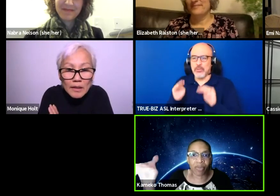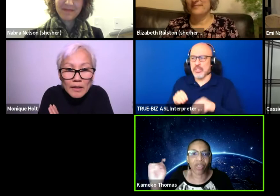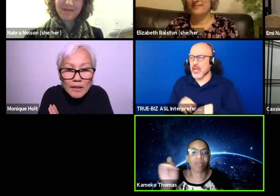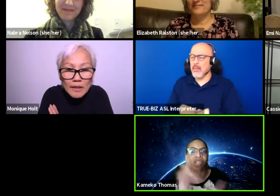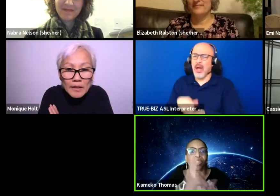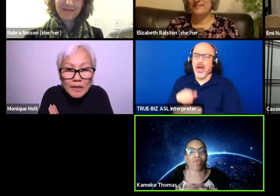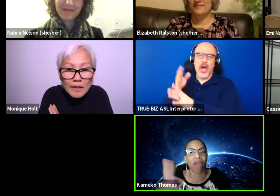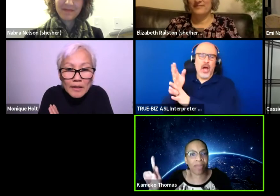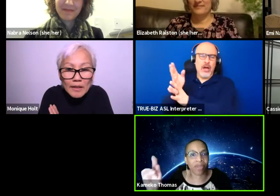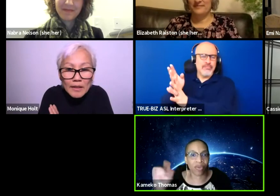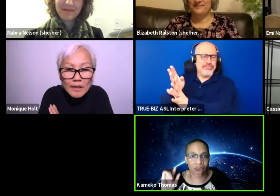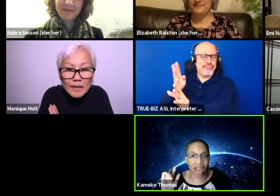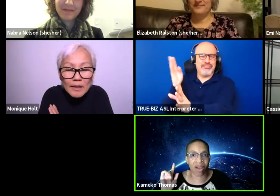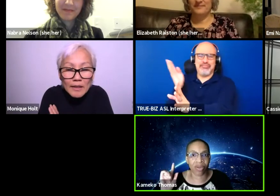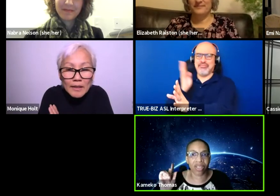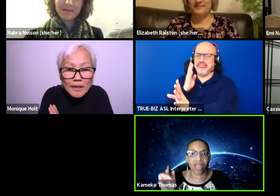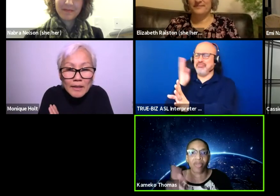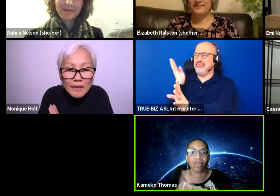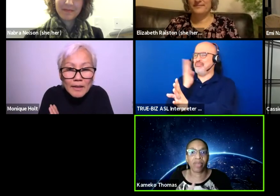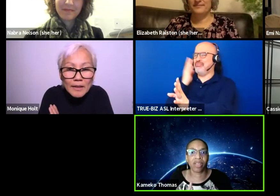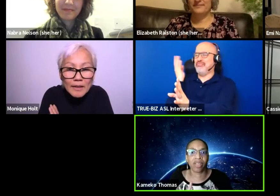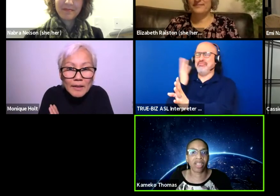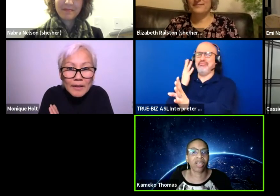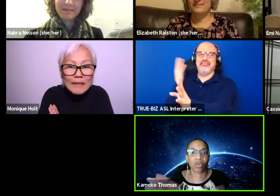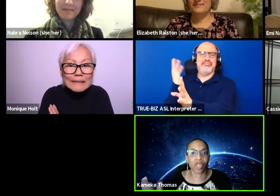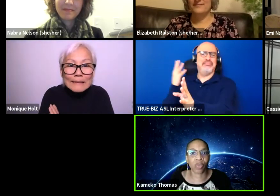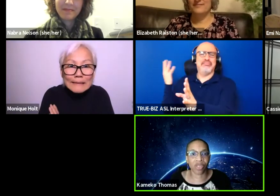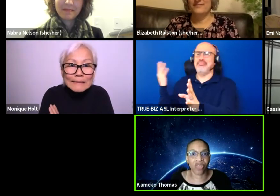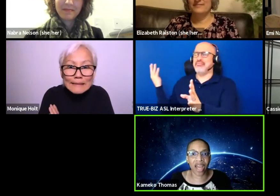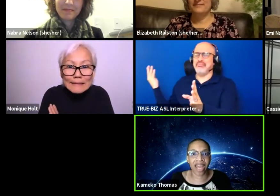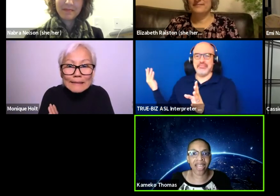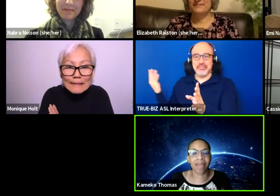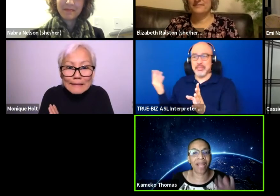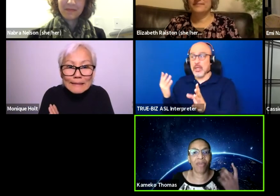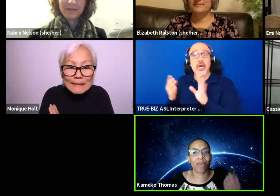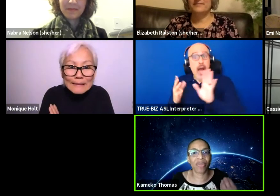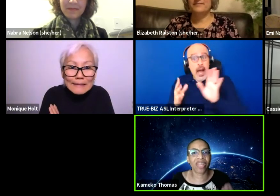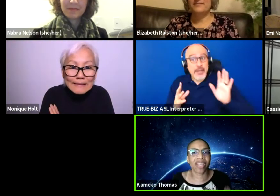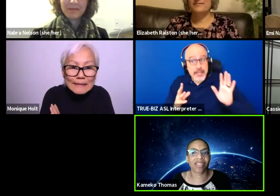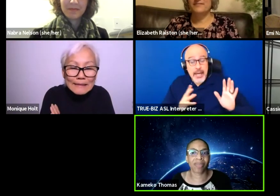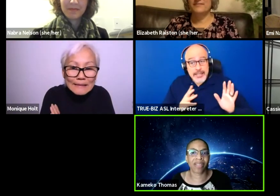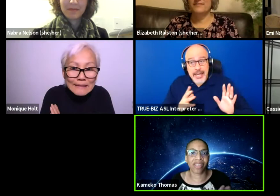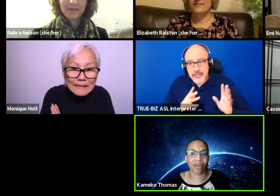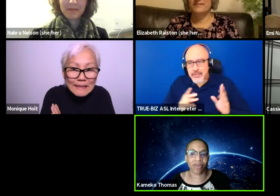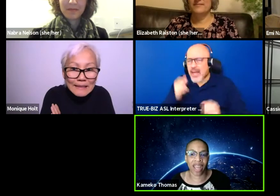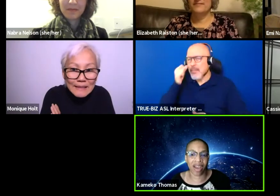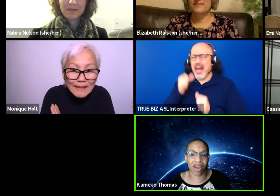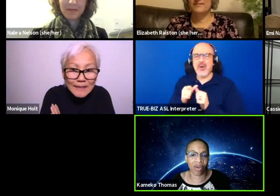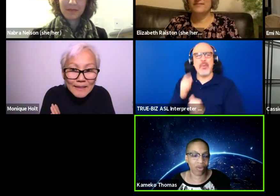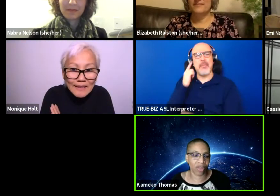pretty much wrapped around the building, which was fine, but I remember thinking to myself, now,